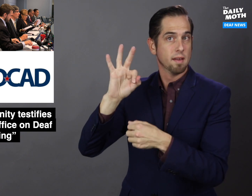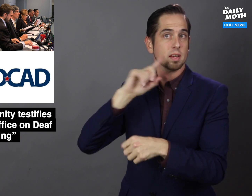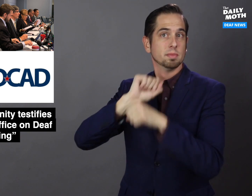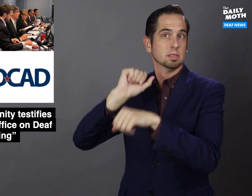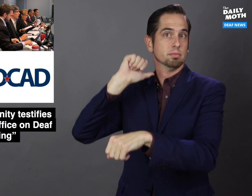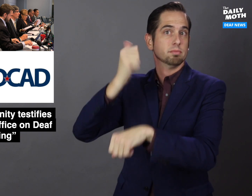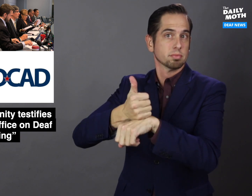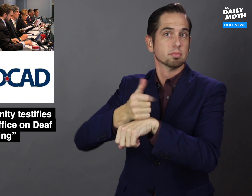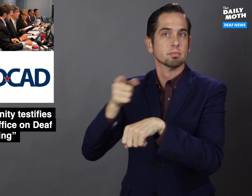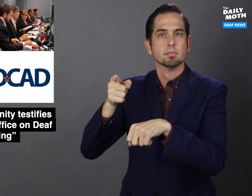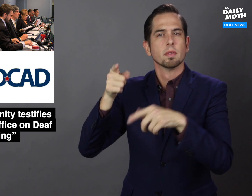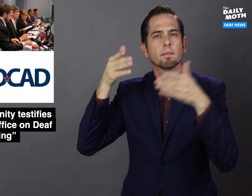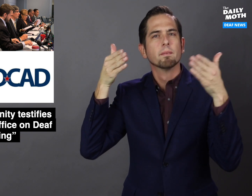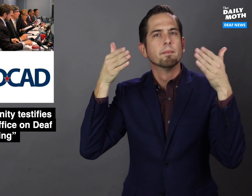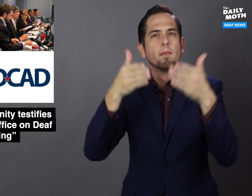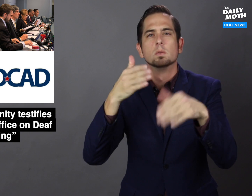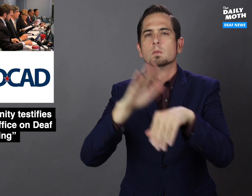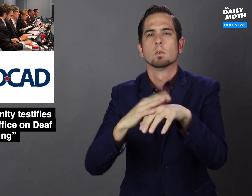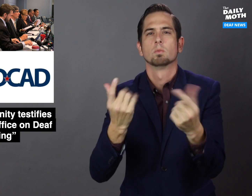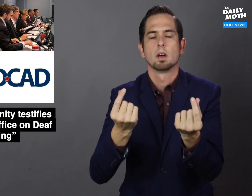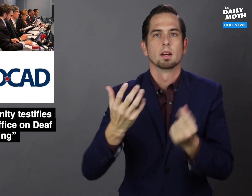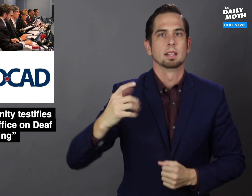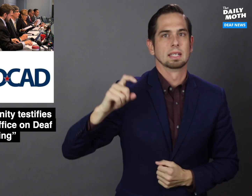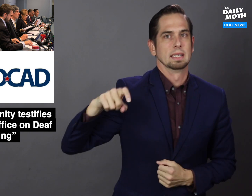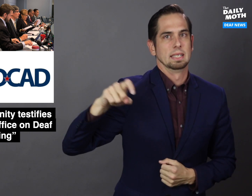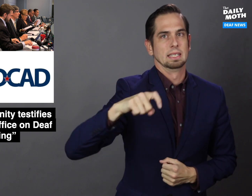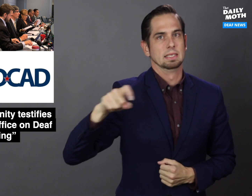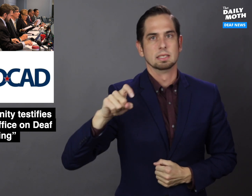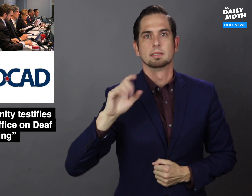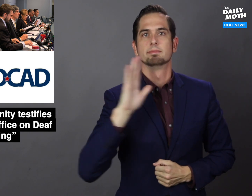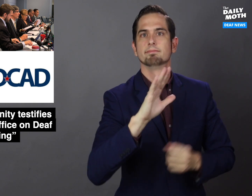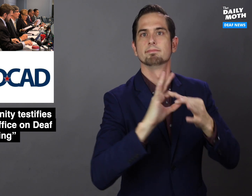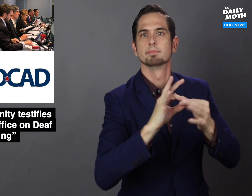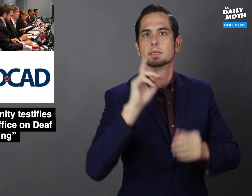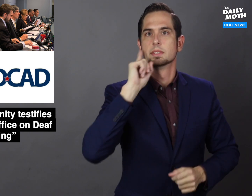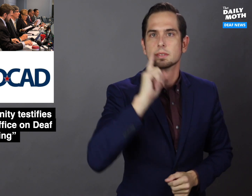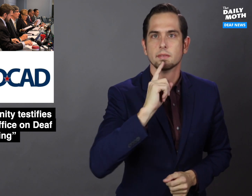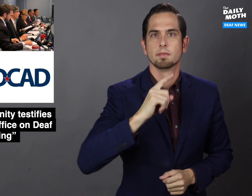if formed, would focus on the needs of